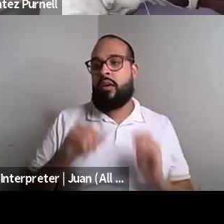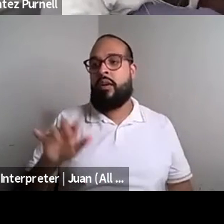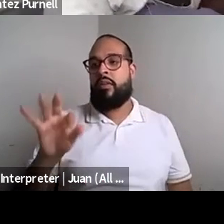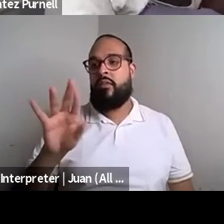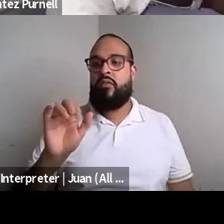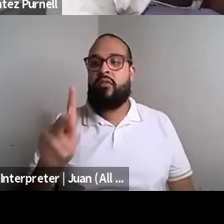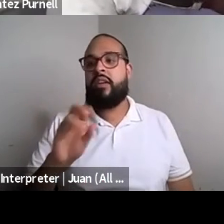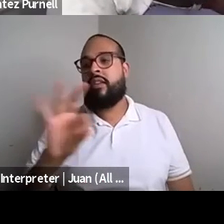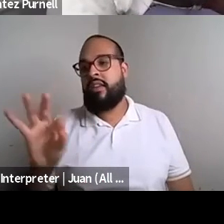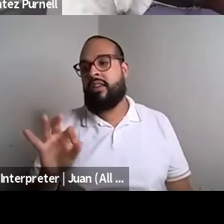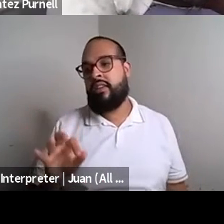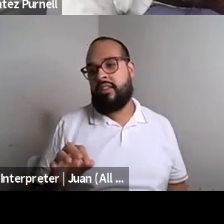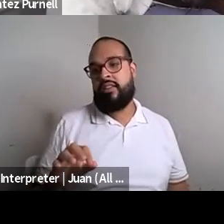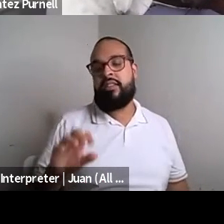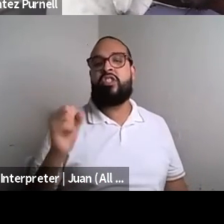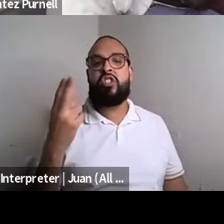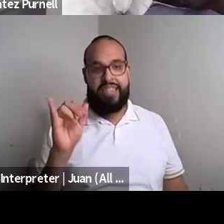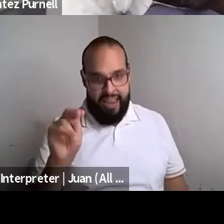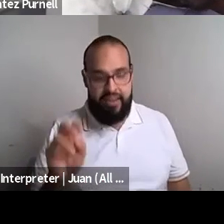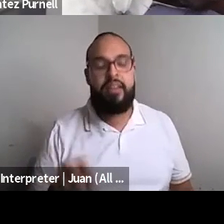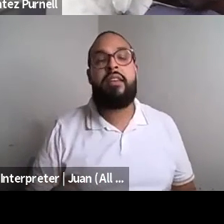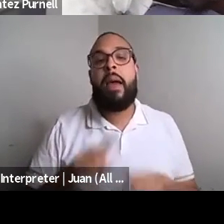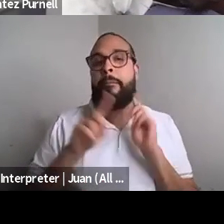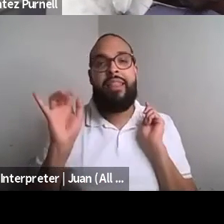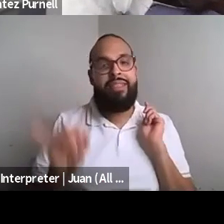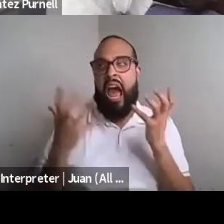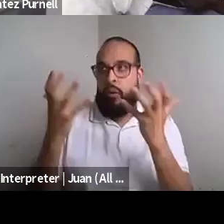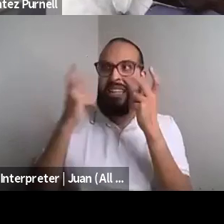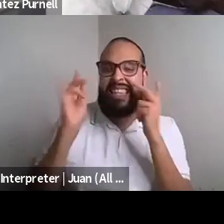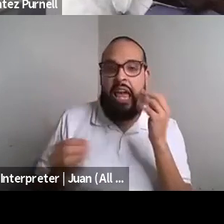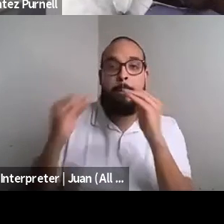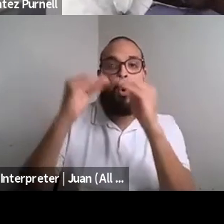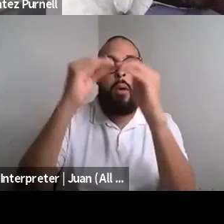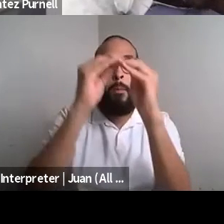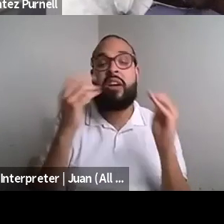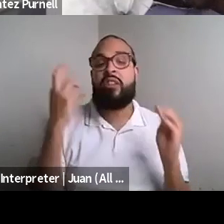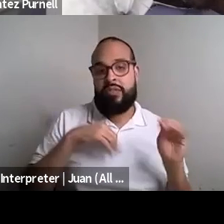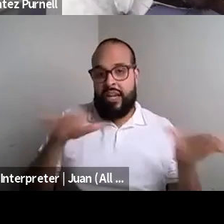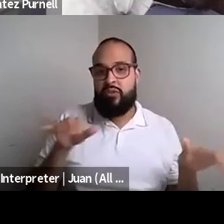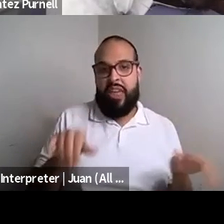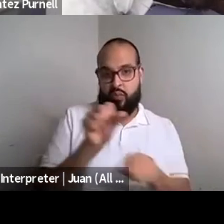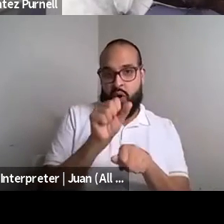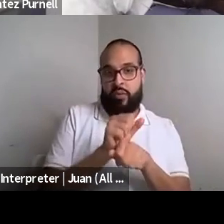Kokumo: In effect, and we'll send you a beautiful certainly that's what I want to say. And that's what I do. And this call for so I got some stuff coming out, y'all.